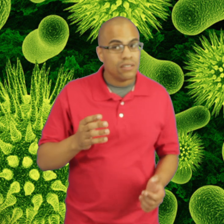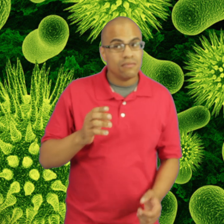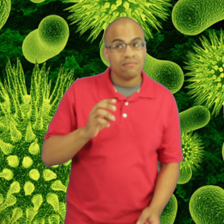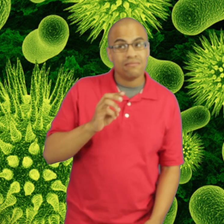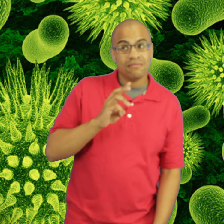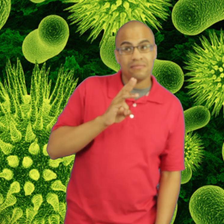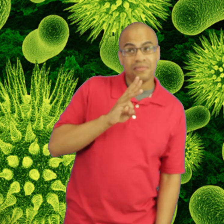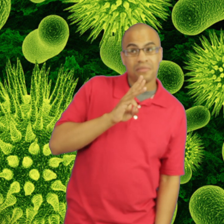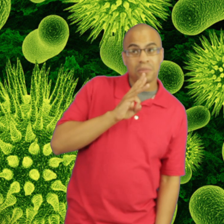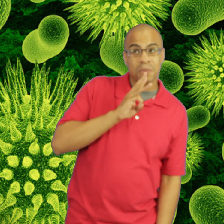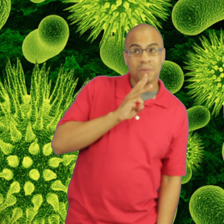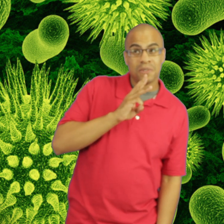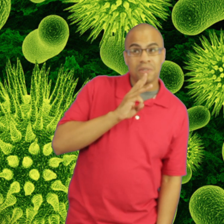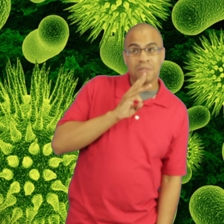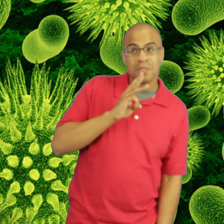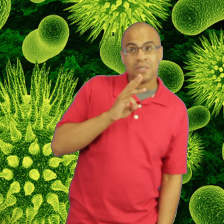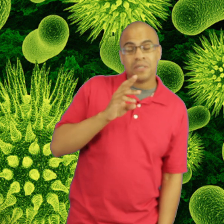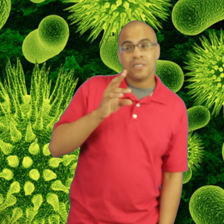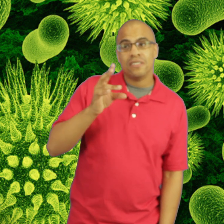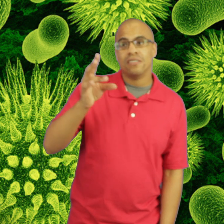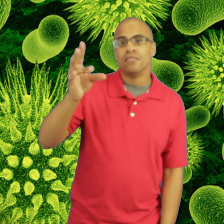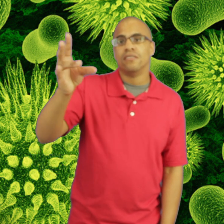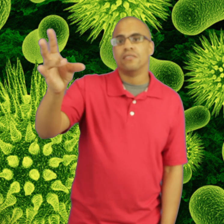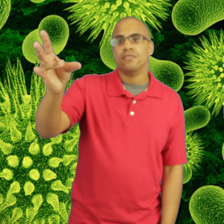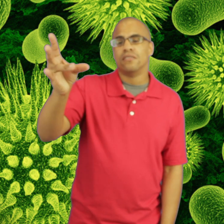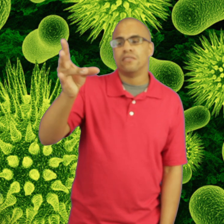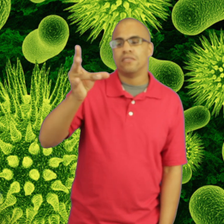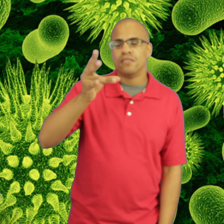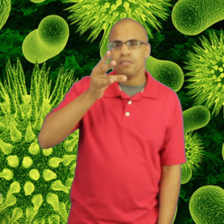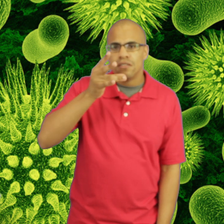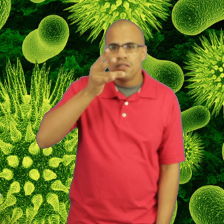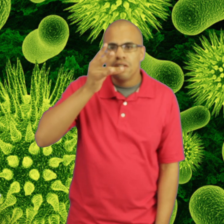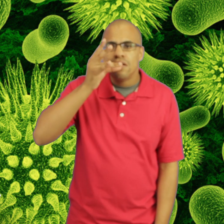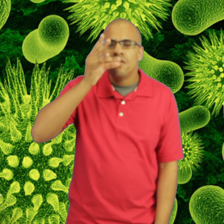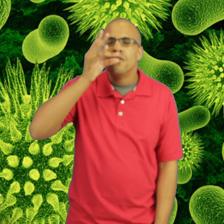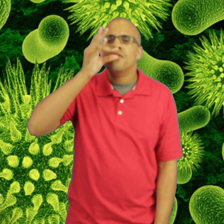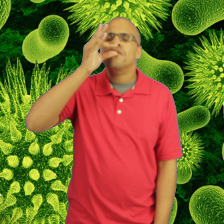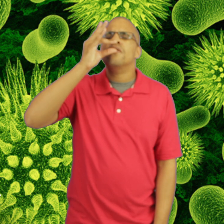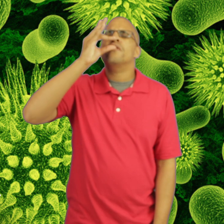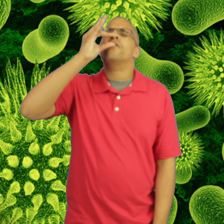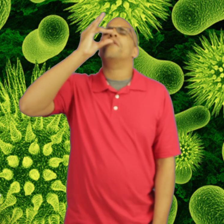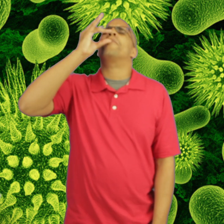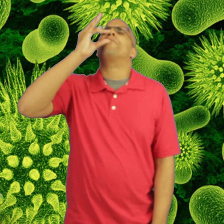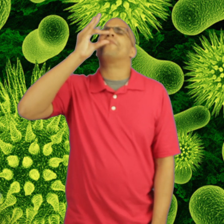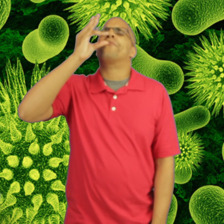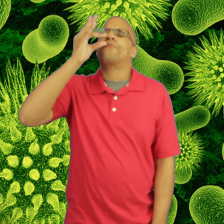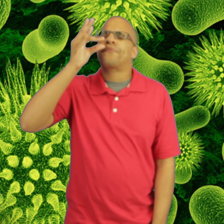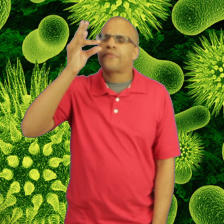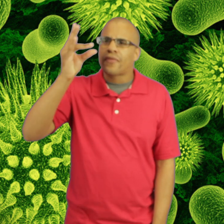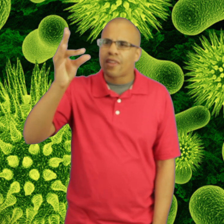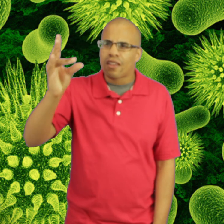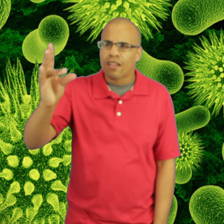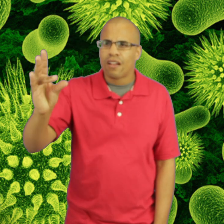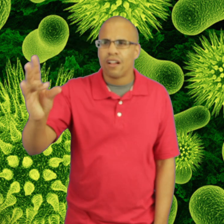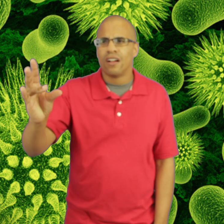May I please have some water? She hands me the water and I take a sip